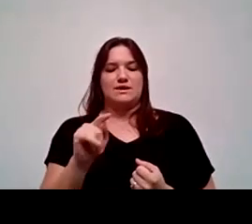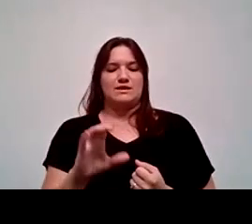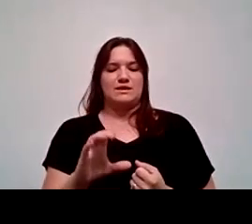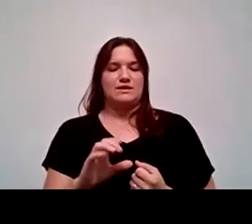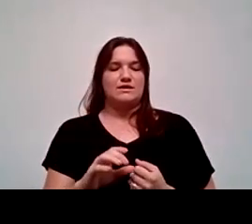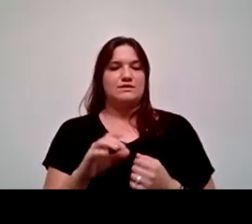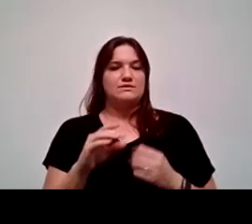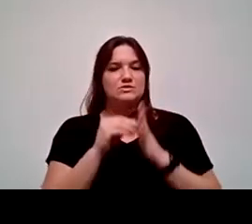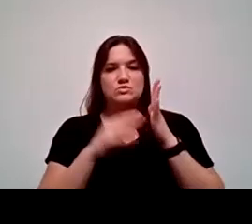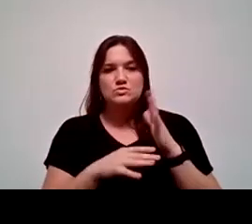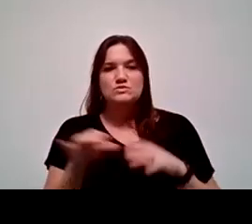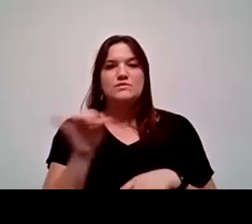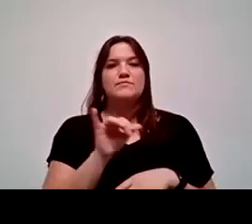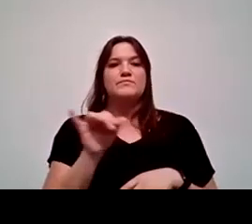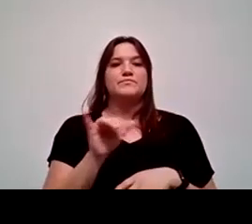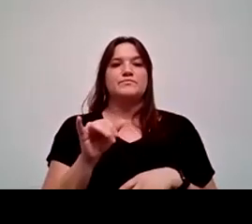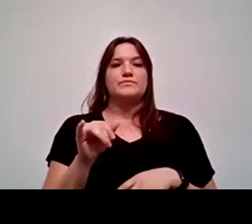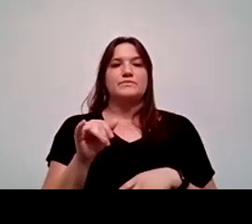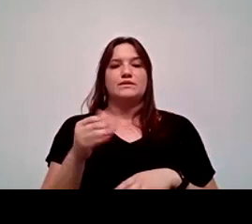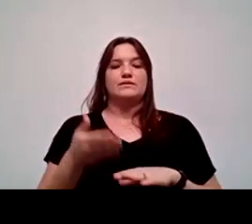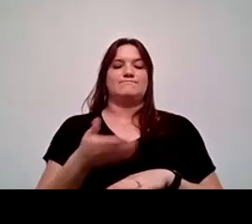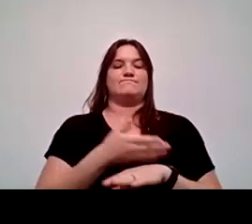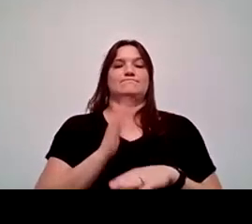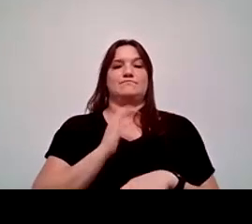students, as well as actually enhance the environment for all of our students.